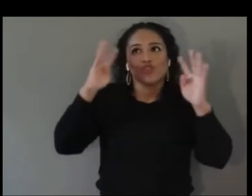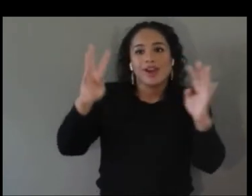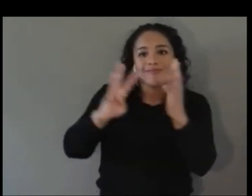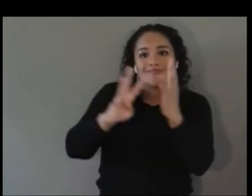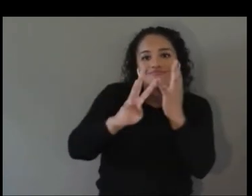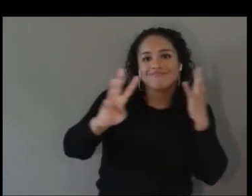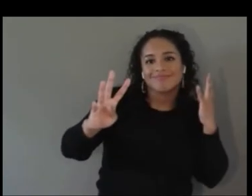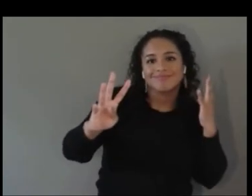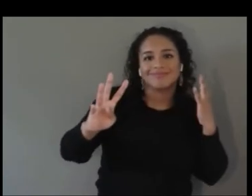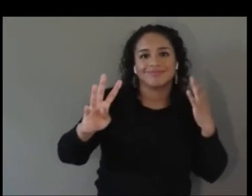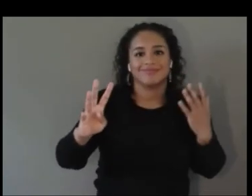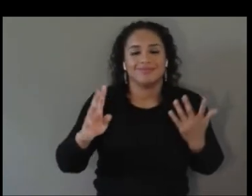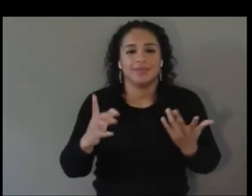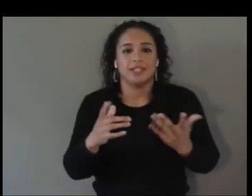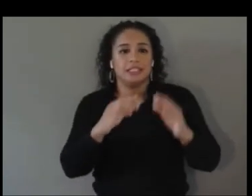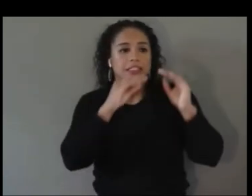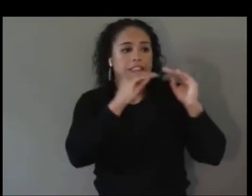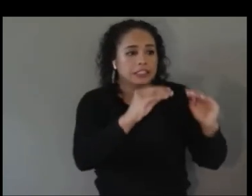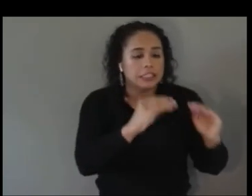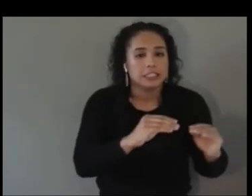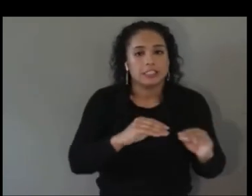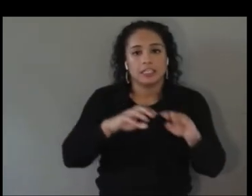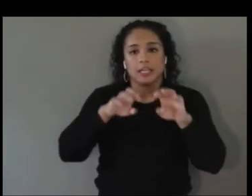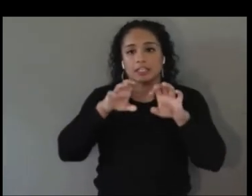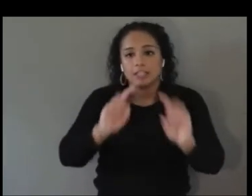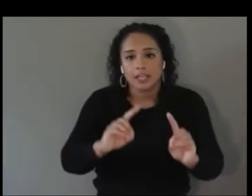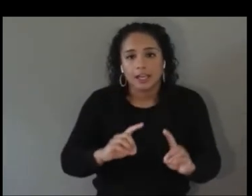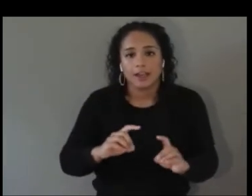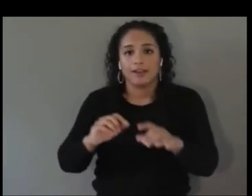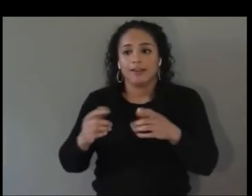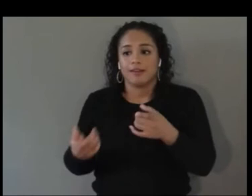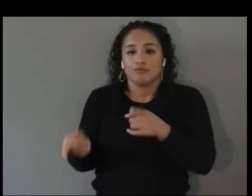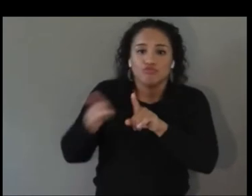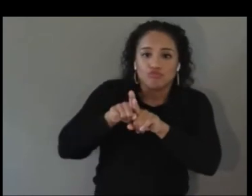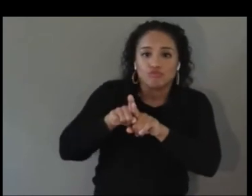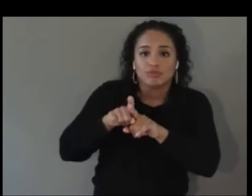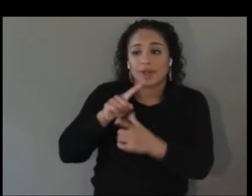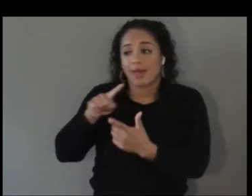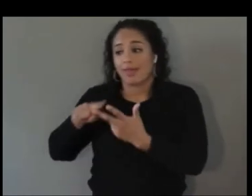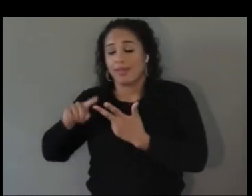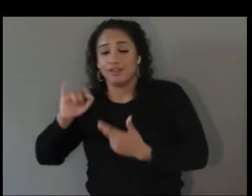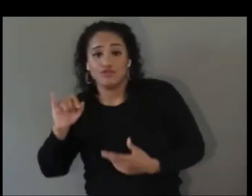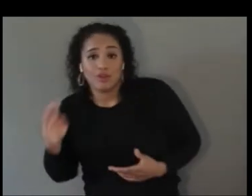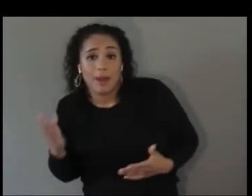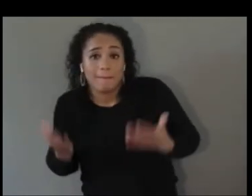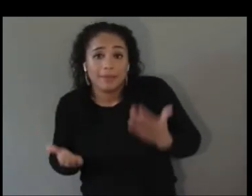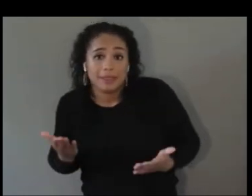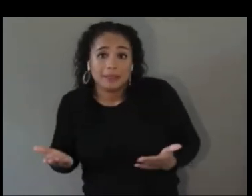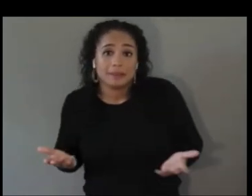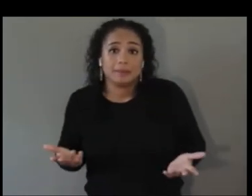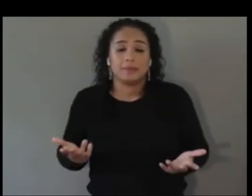educating, apprenticeship and maybe jobs, running regular accessibility sprints for research and